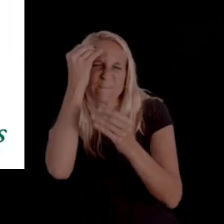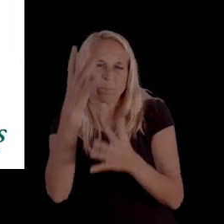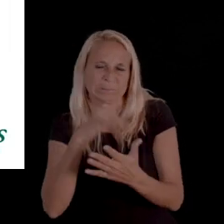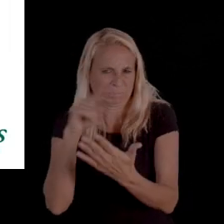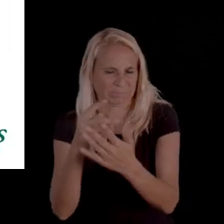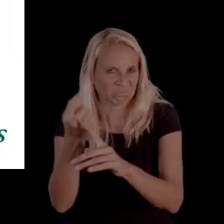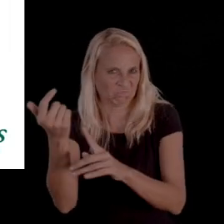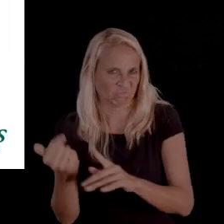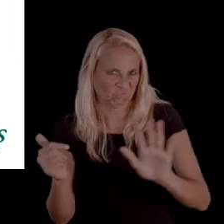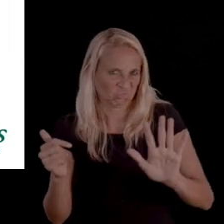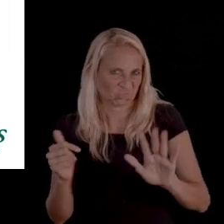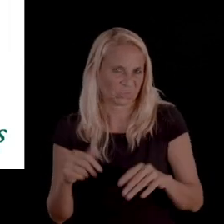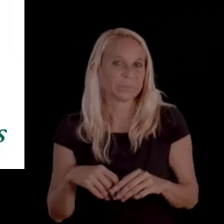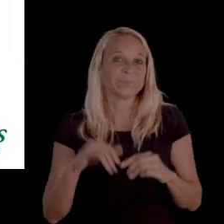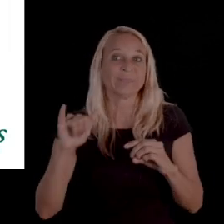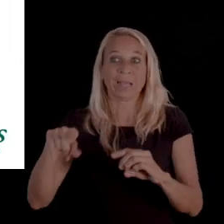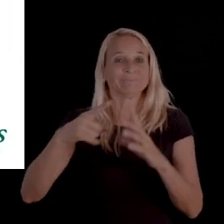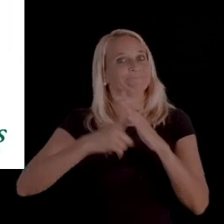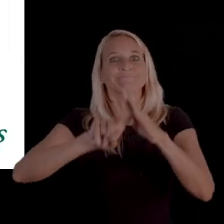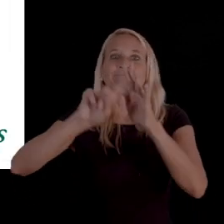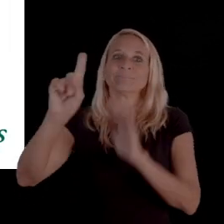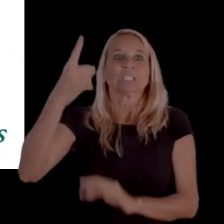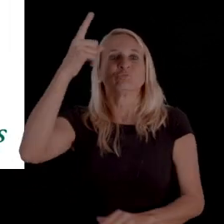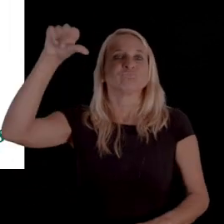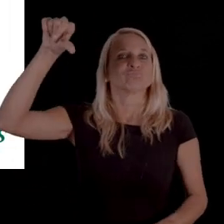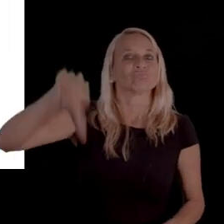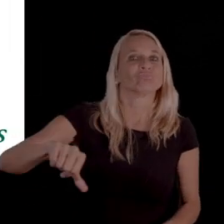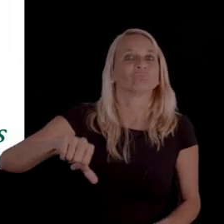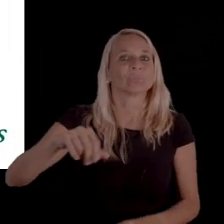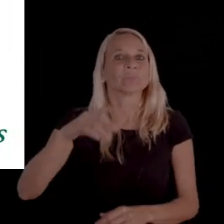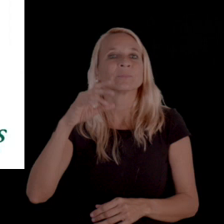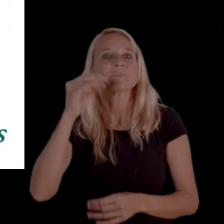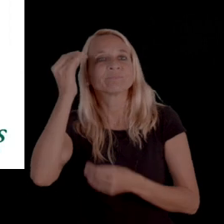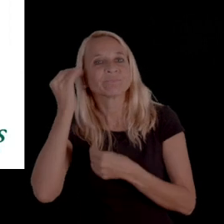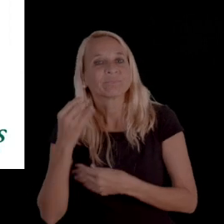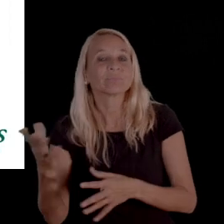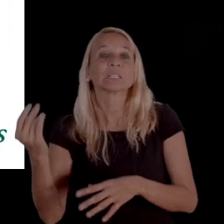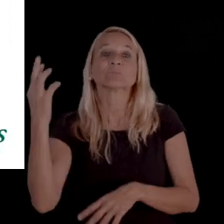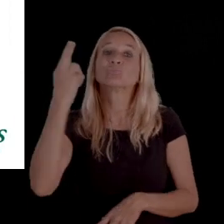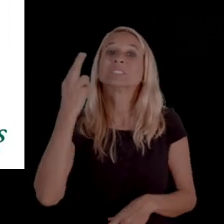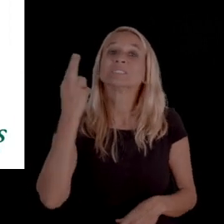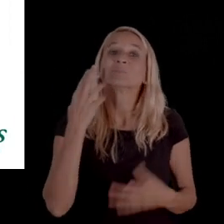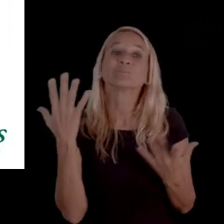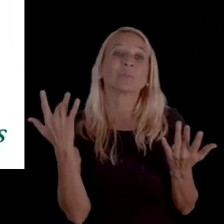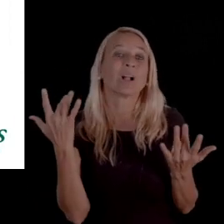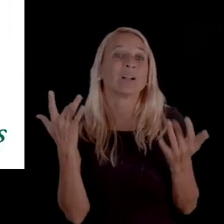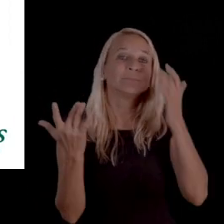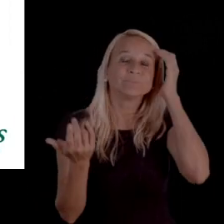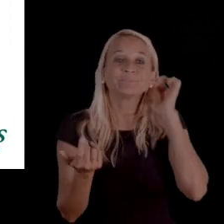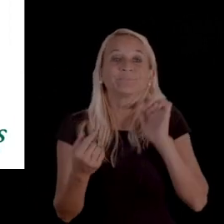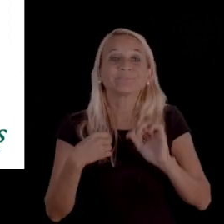And it is an initial denial notice. And the reason why, again, we're bringing up initial denial notice